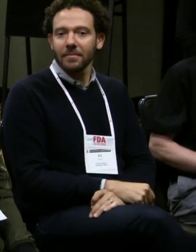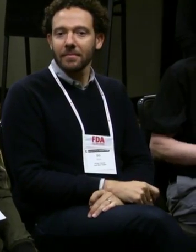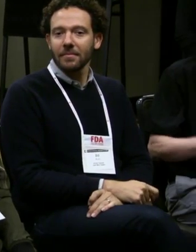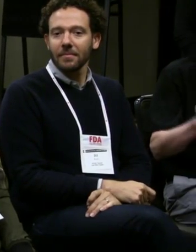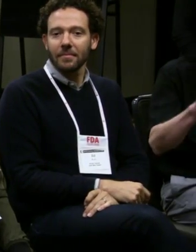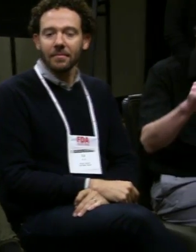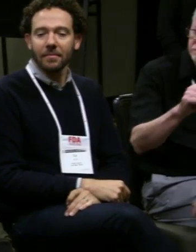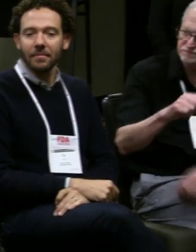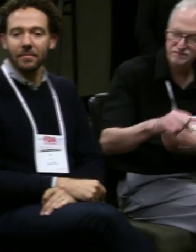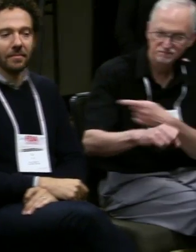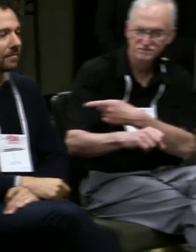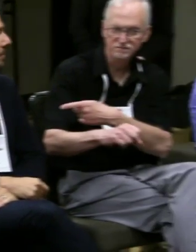the initiative.